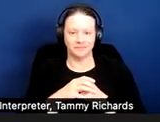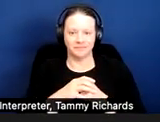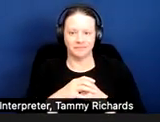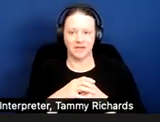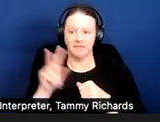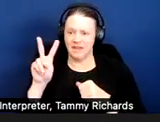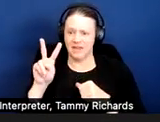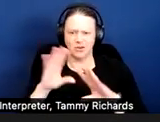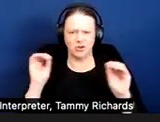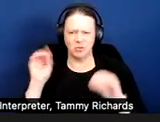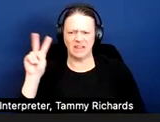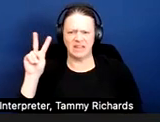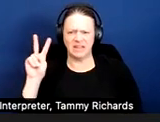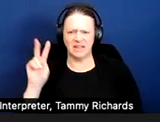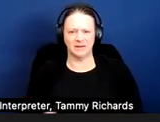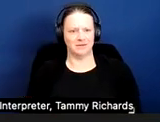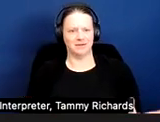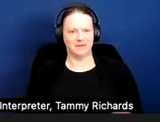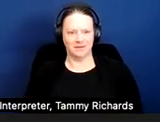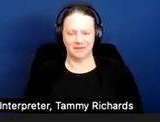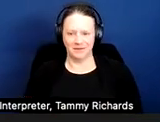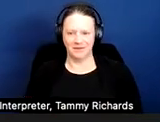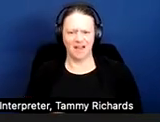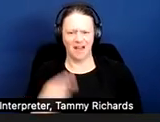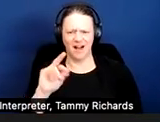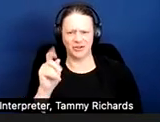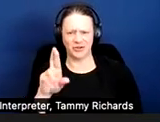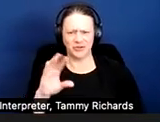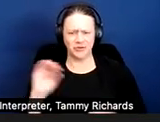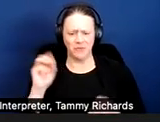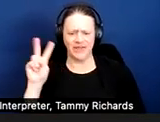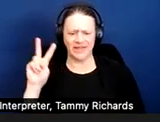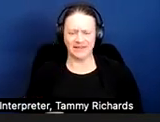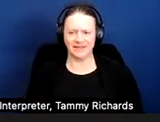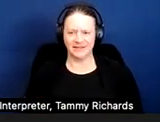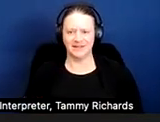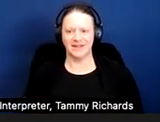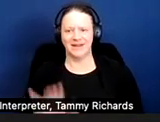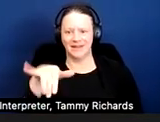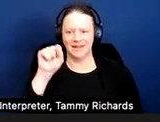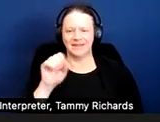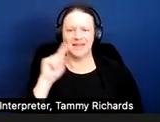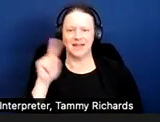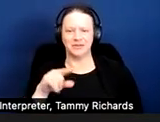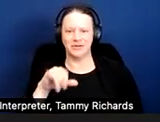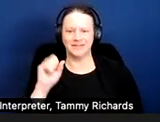There's no V, Hunter! Yes, the answer is C. Turn the page.